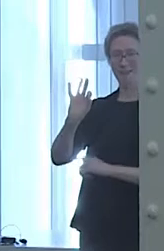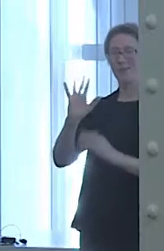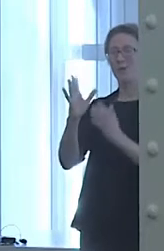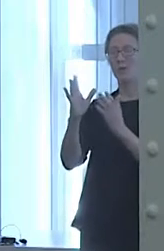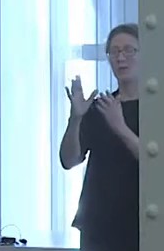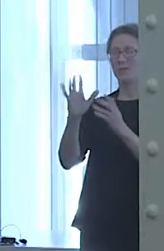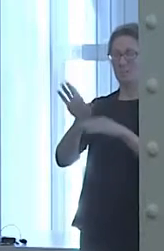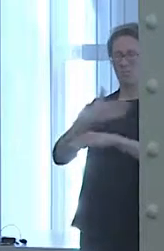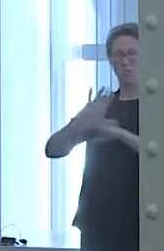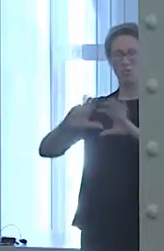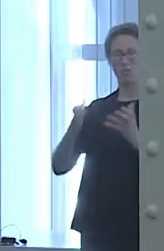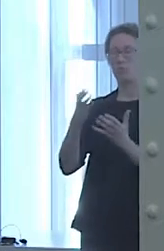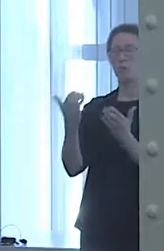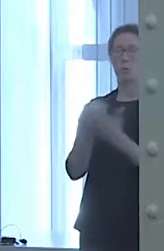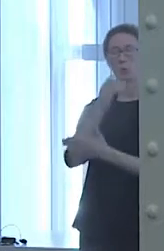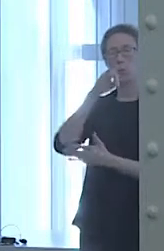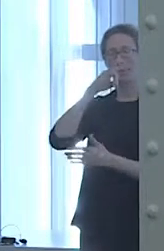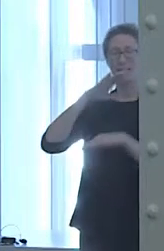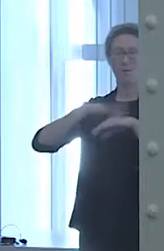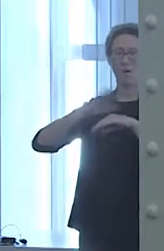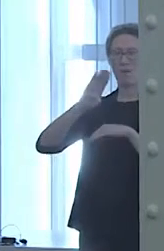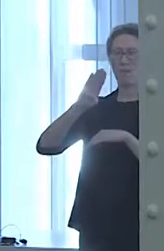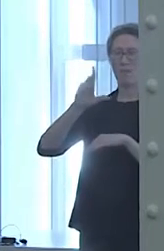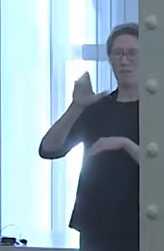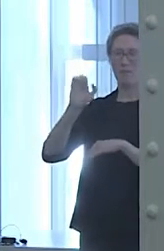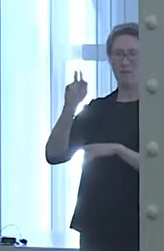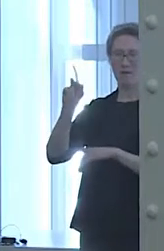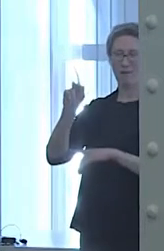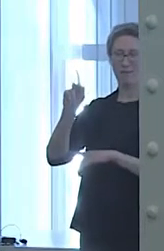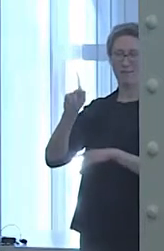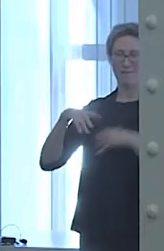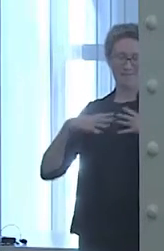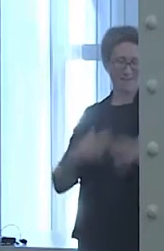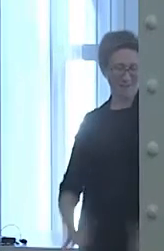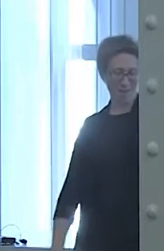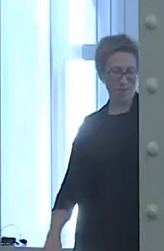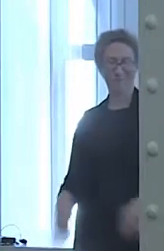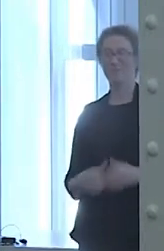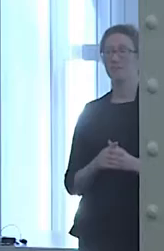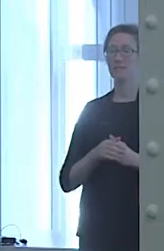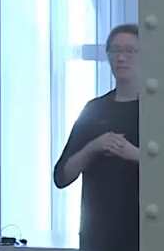So, I grew up in a Filipino-American family, and our lives revolved around what I like